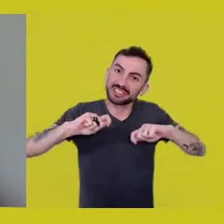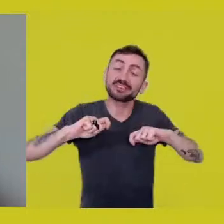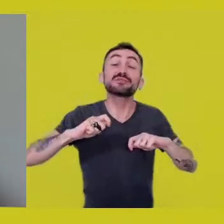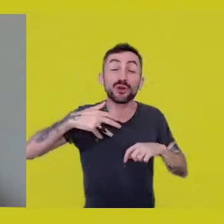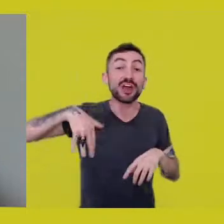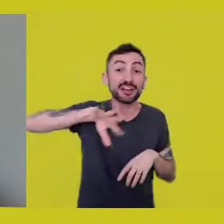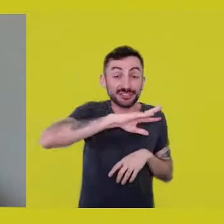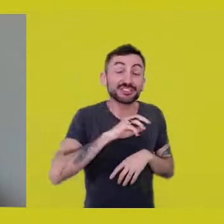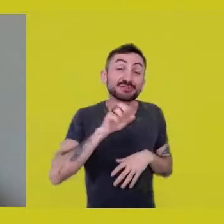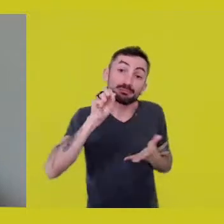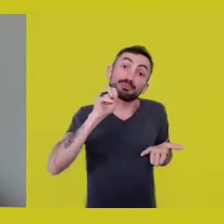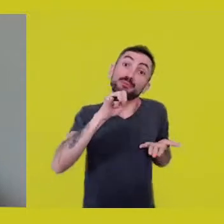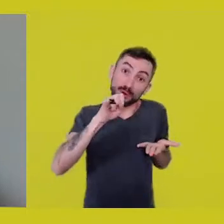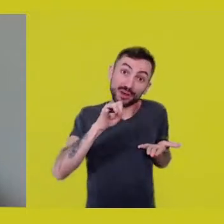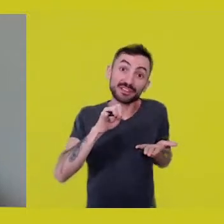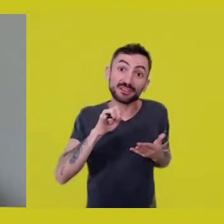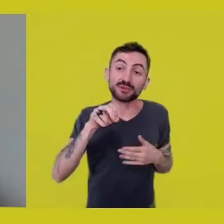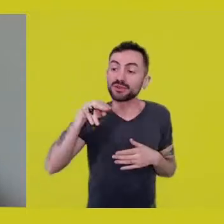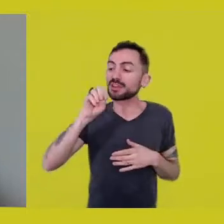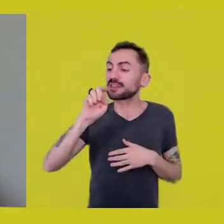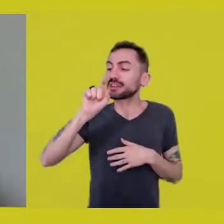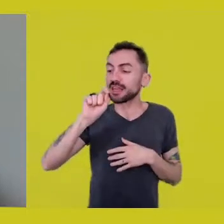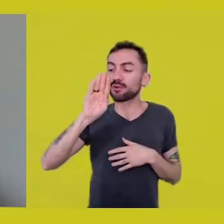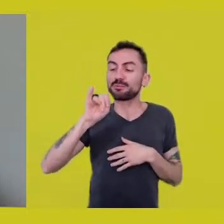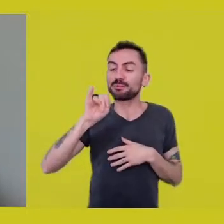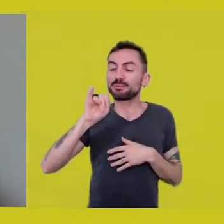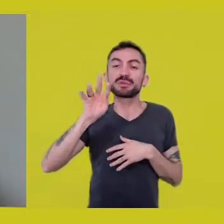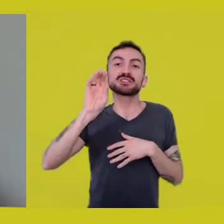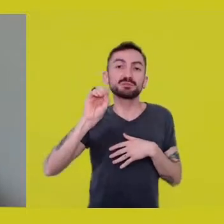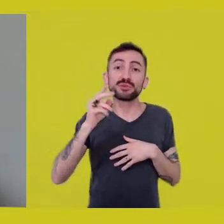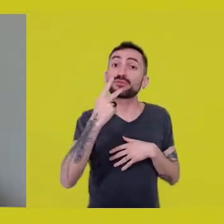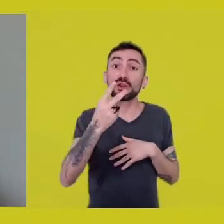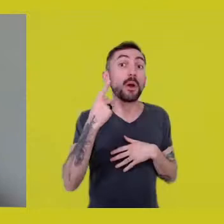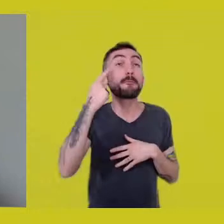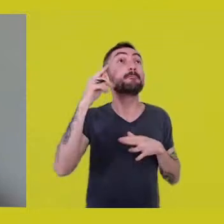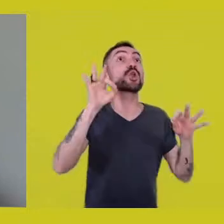After Nego Bispo, we don’t have projects anymore, just purposes.